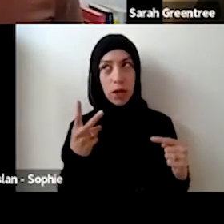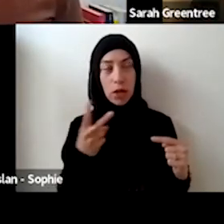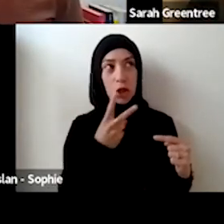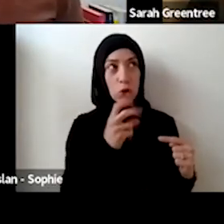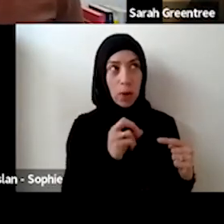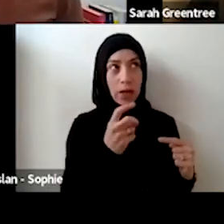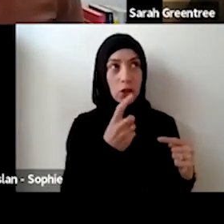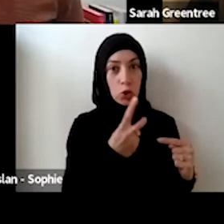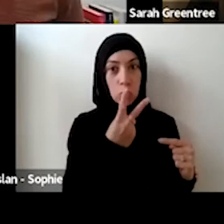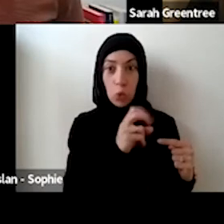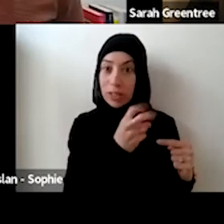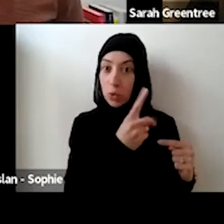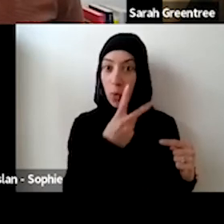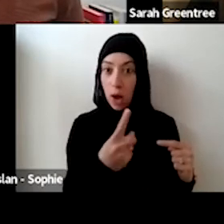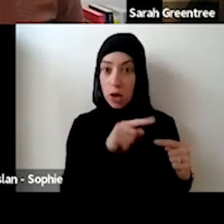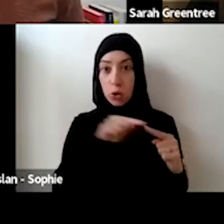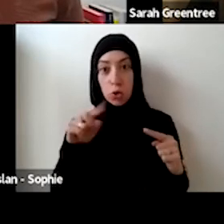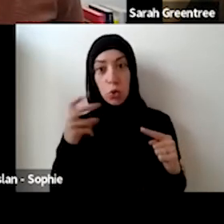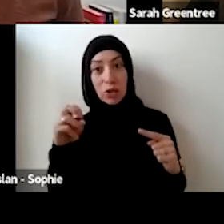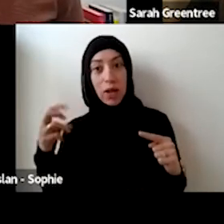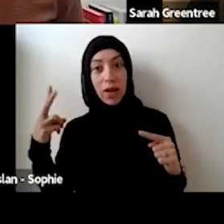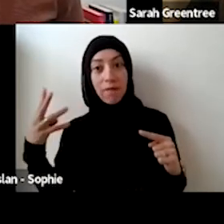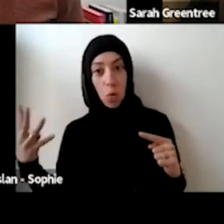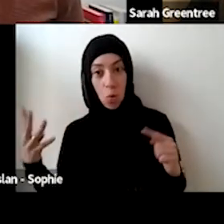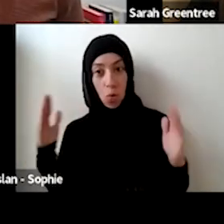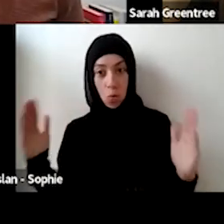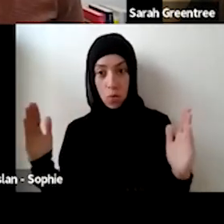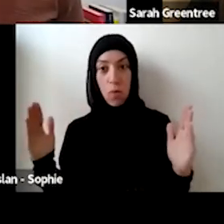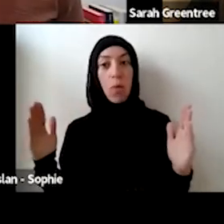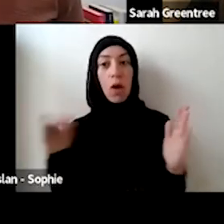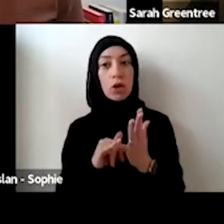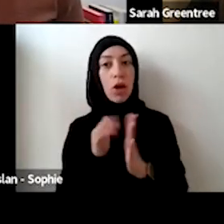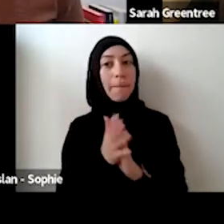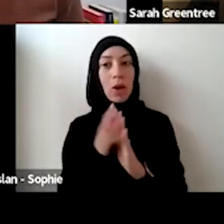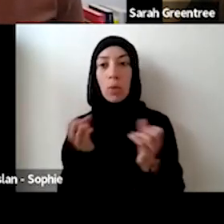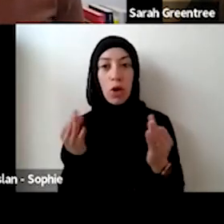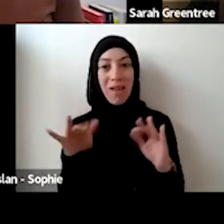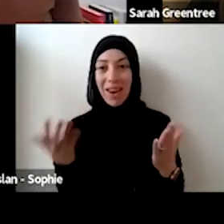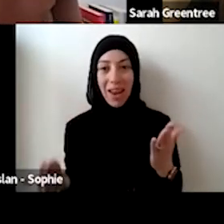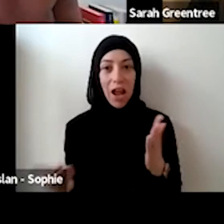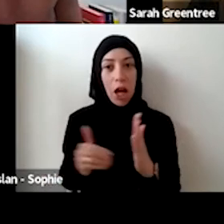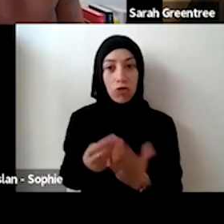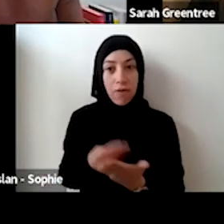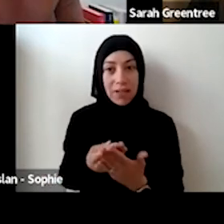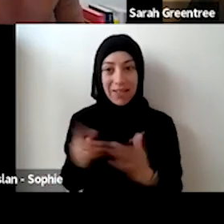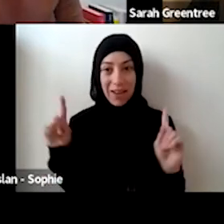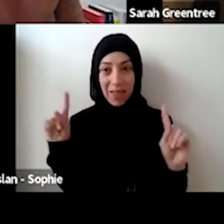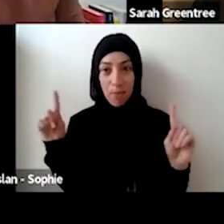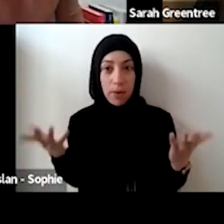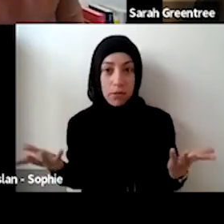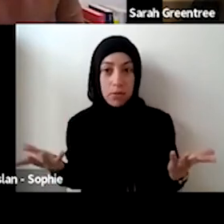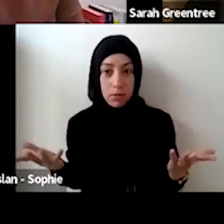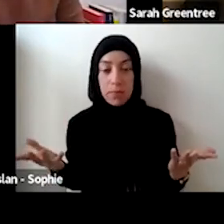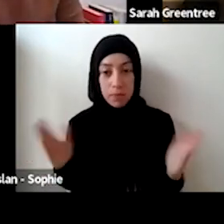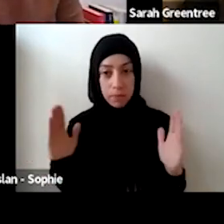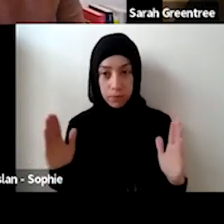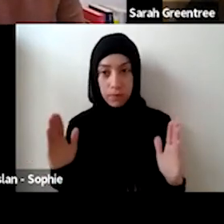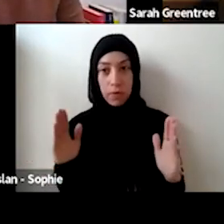funding cycle, so we don't have any extra funding at this point in time, and so we are